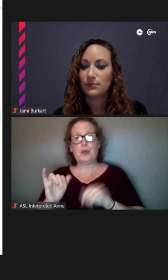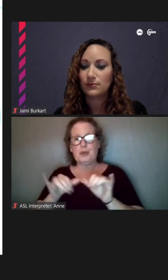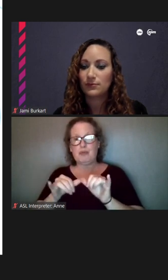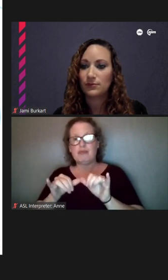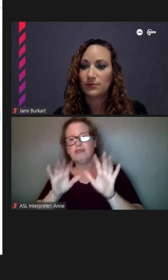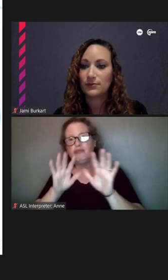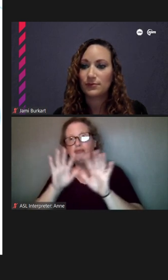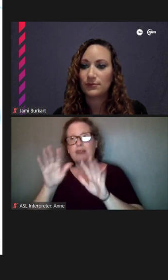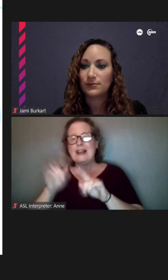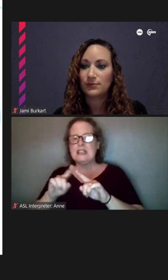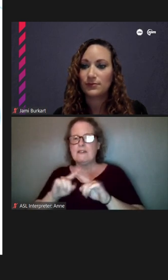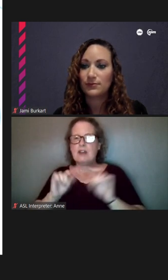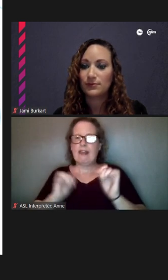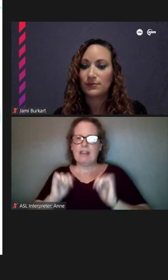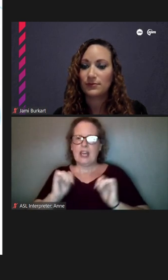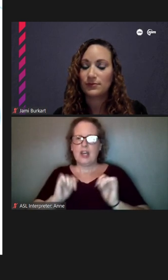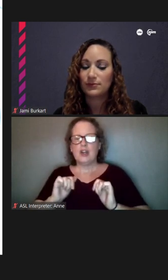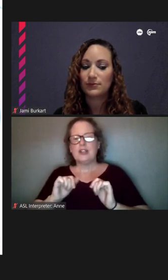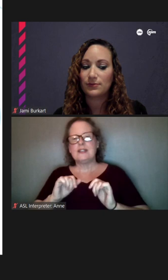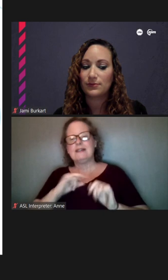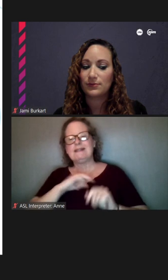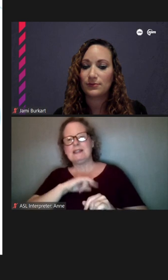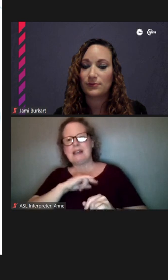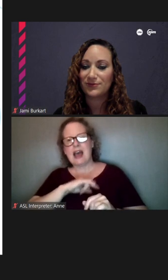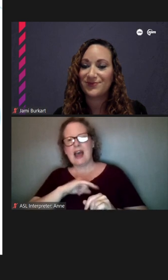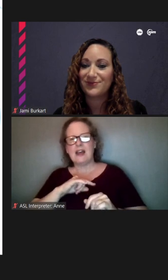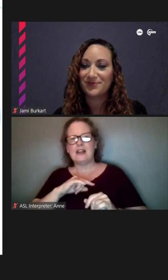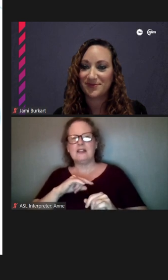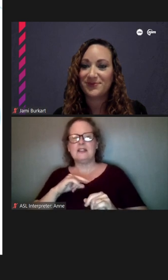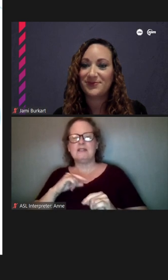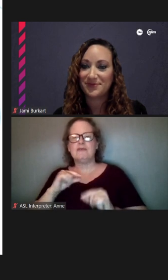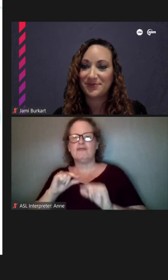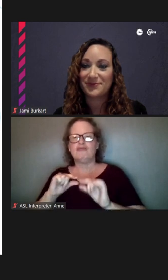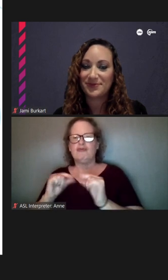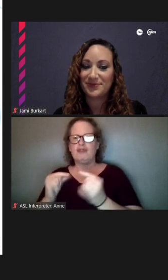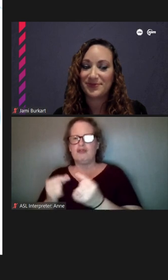kind of nice to have so many -- so much greenery and just so many house plants. I would just say they're just --